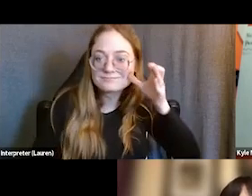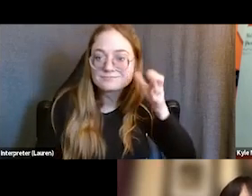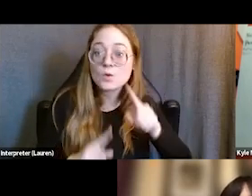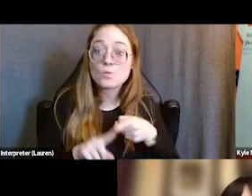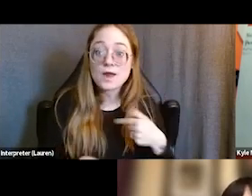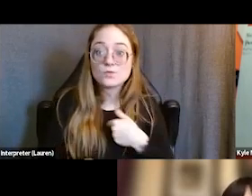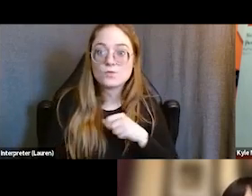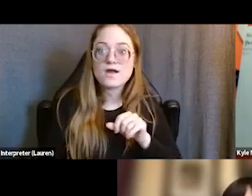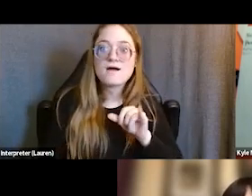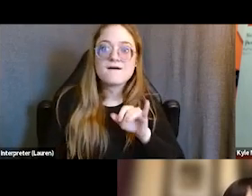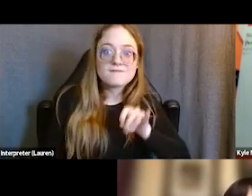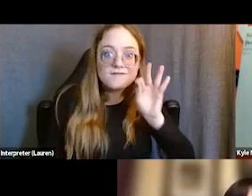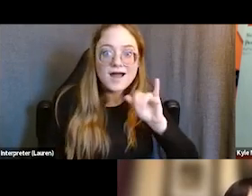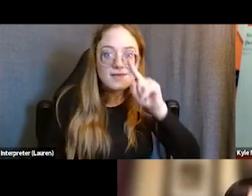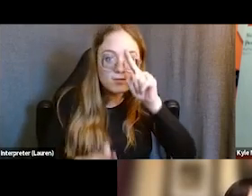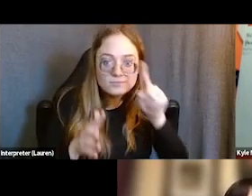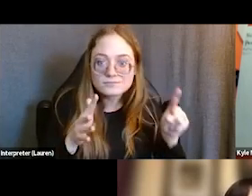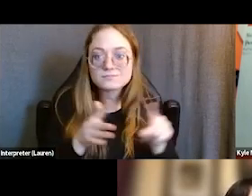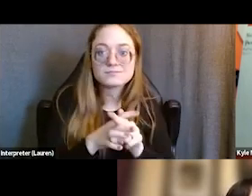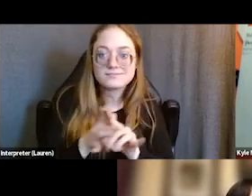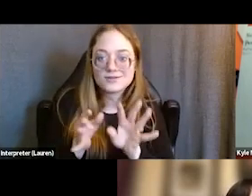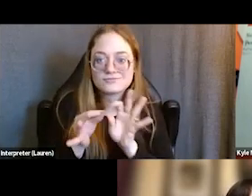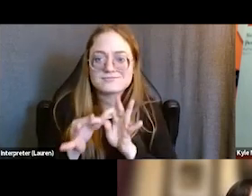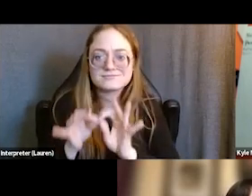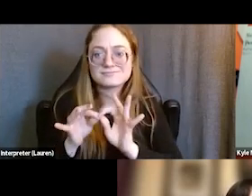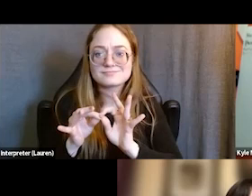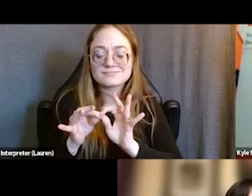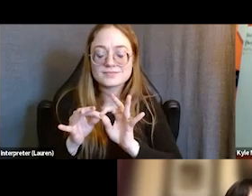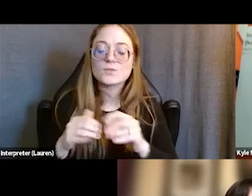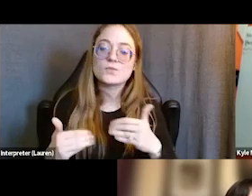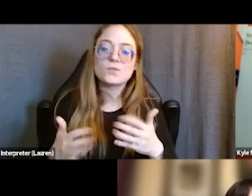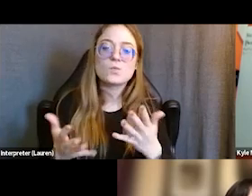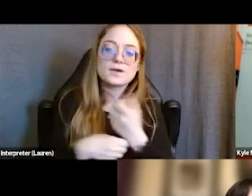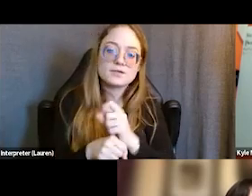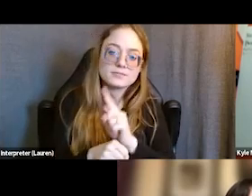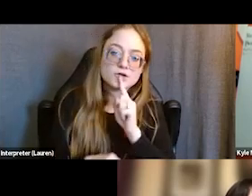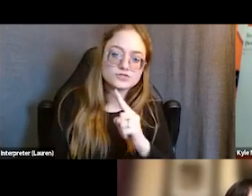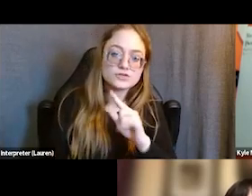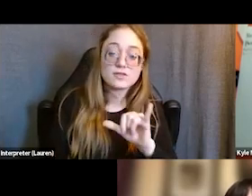in terms of relationship-building and rapport-building, we wanna make sure that when we're doing handoffs